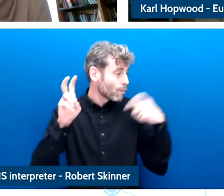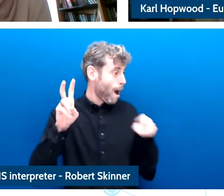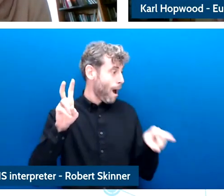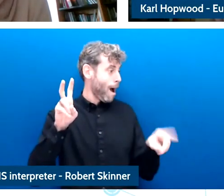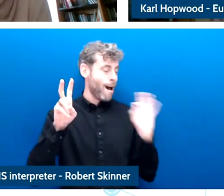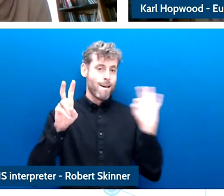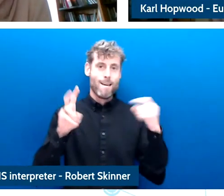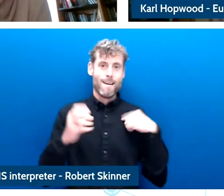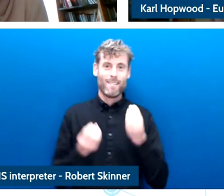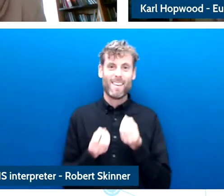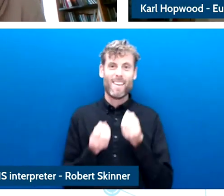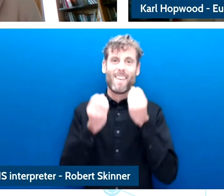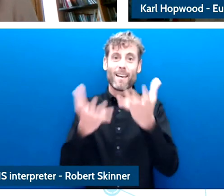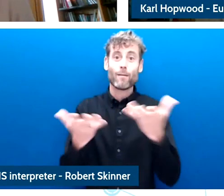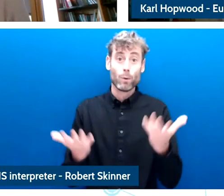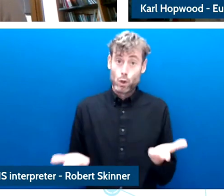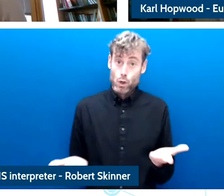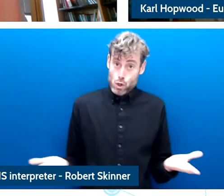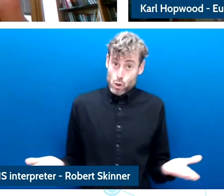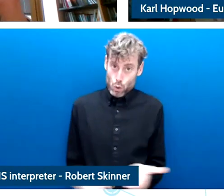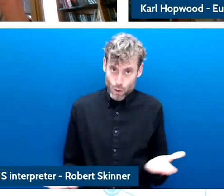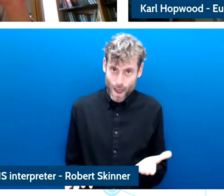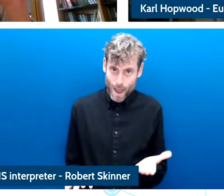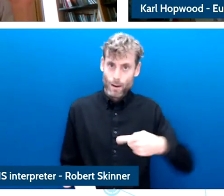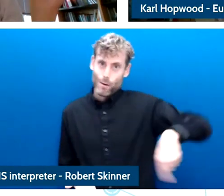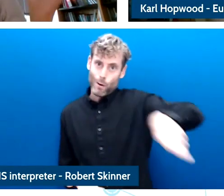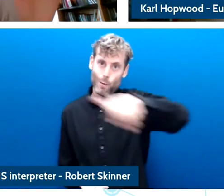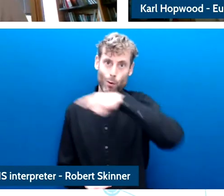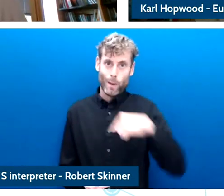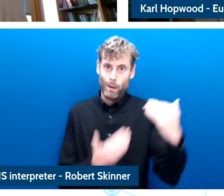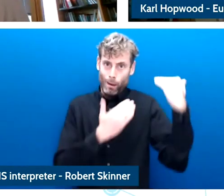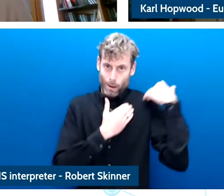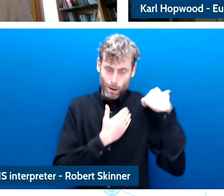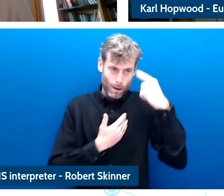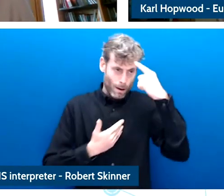So thank you everybody. And we will see you in just about ten minutes time.